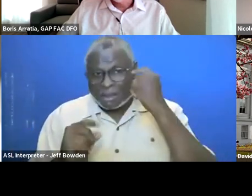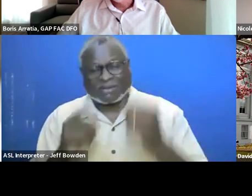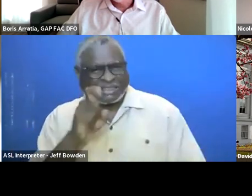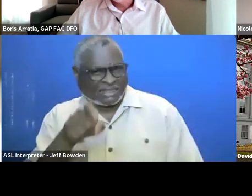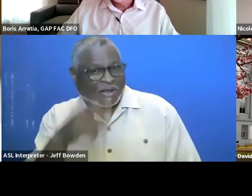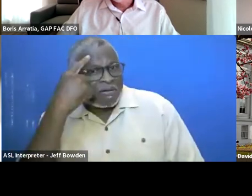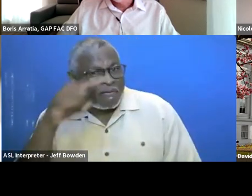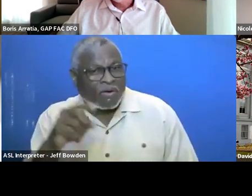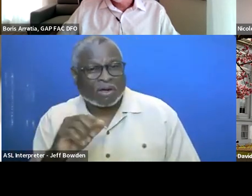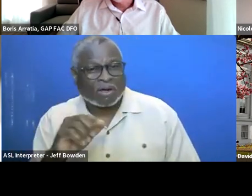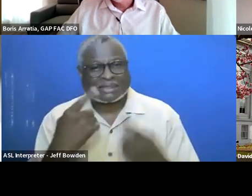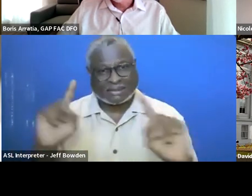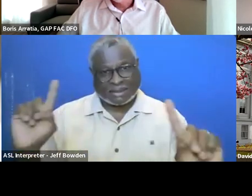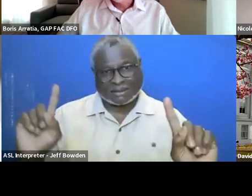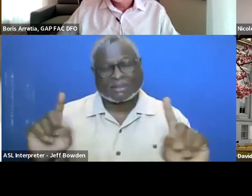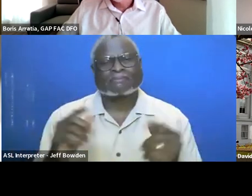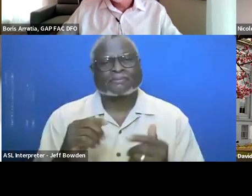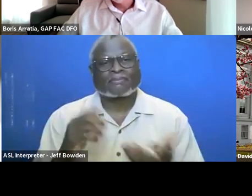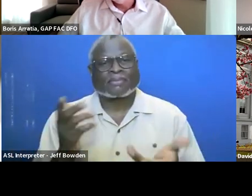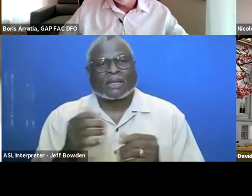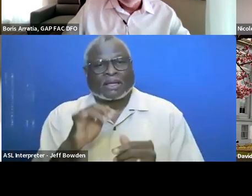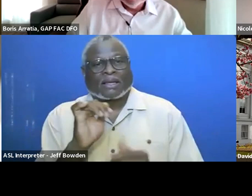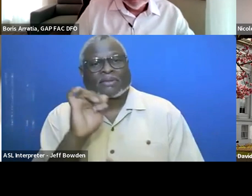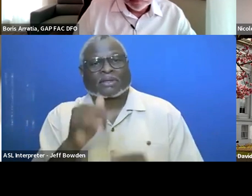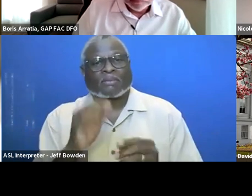for success for kind of emerging technology.